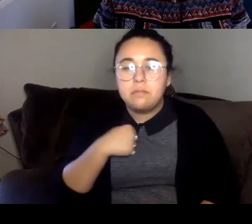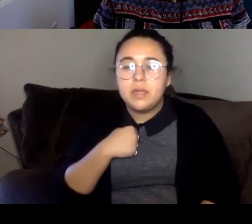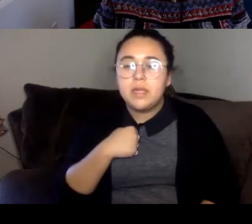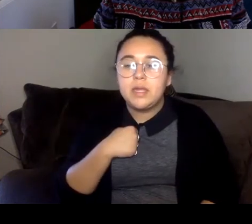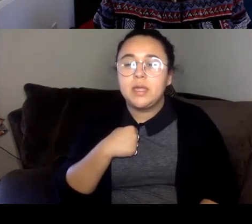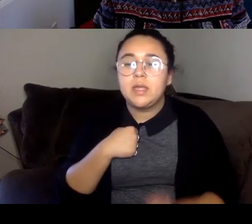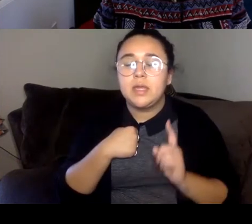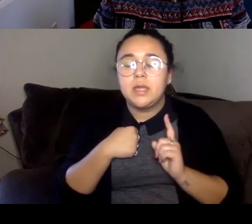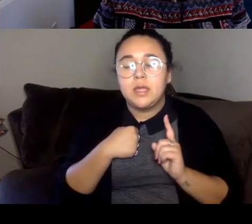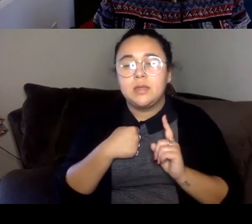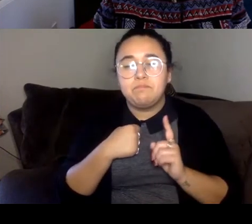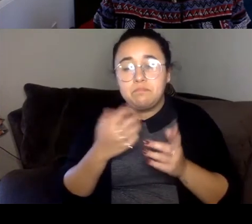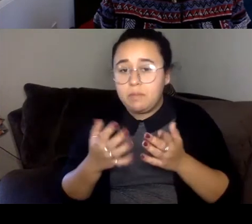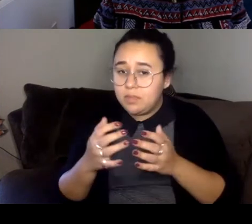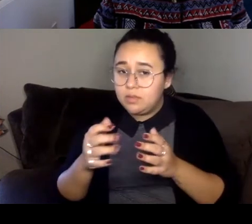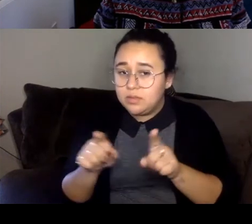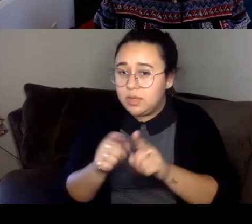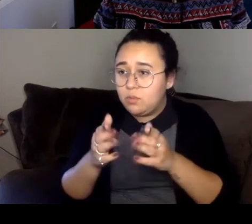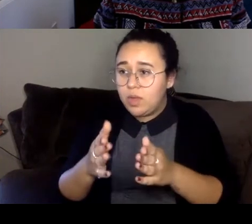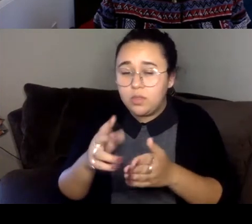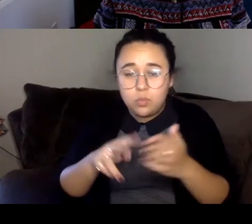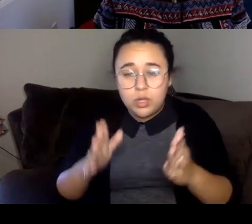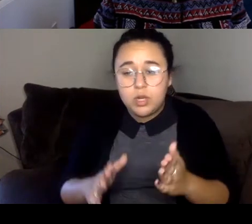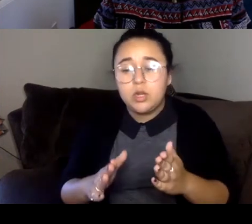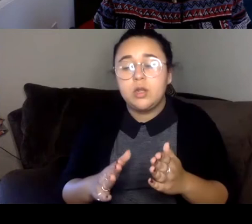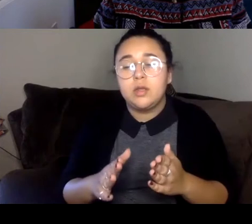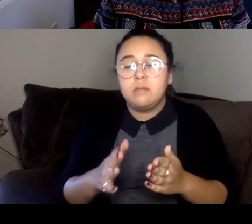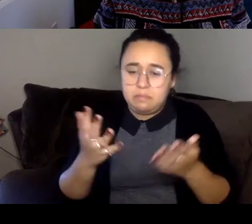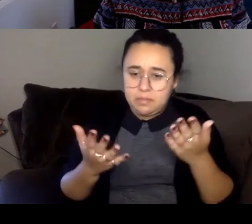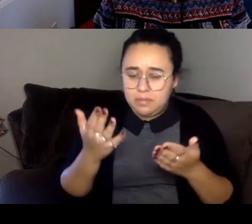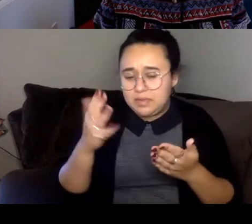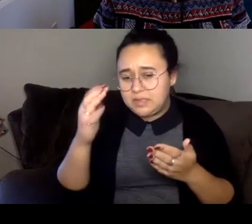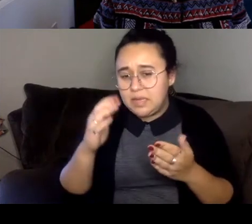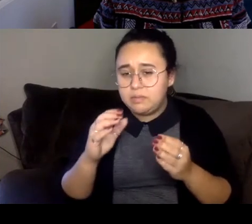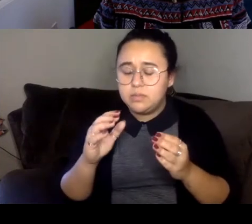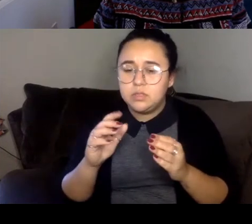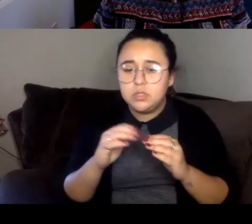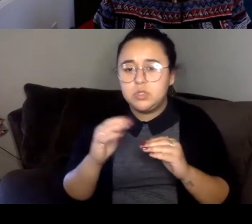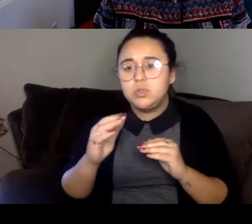But of course there's editing process that happens of course, I agonized over, you know,